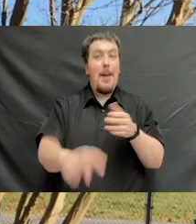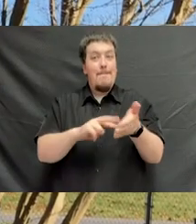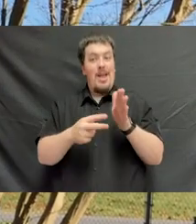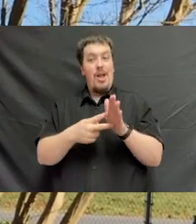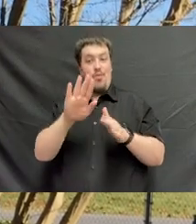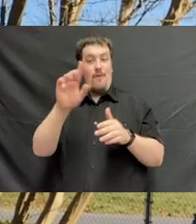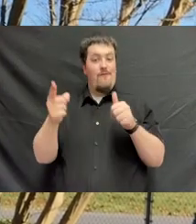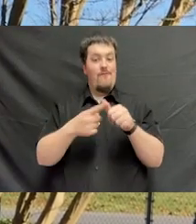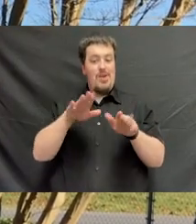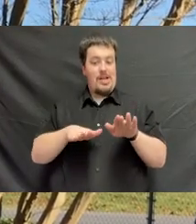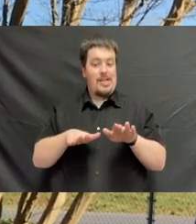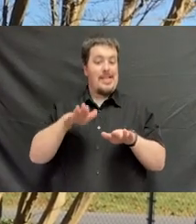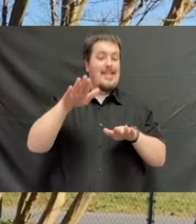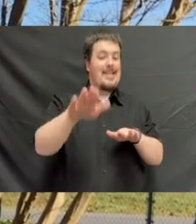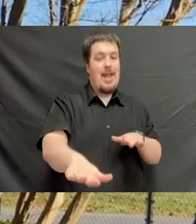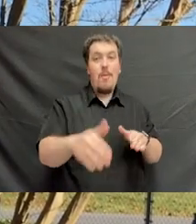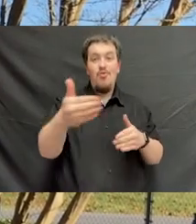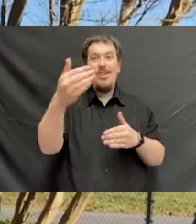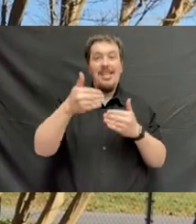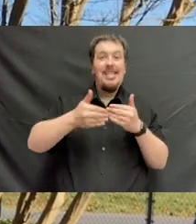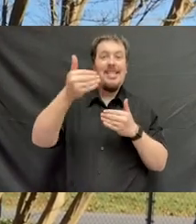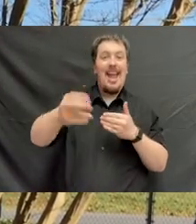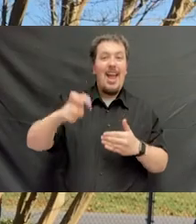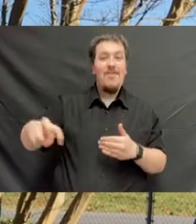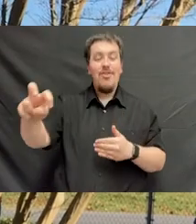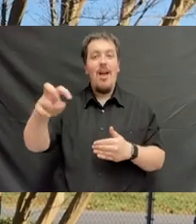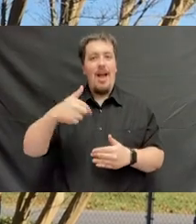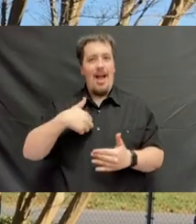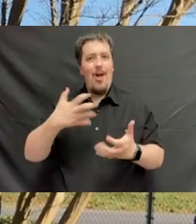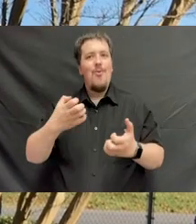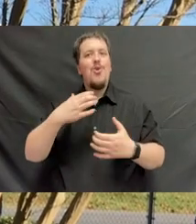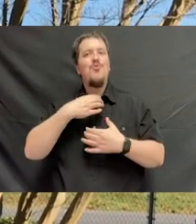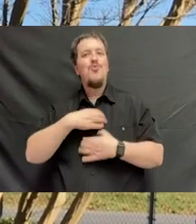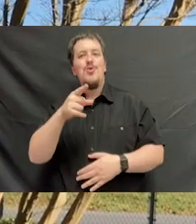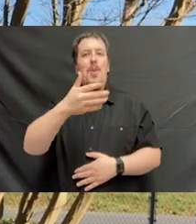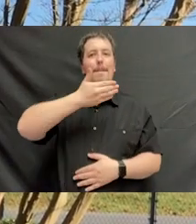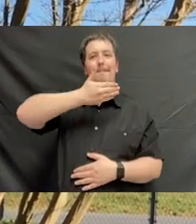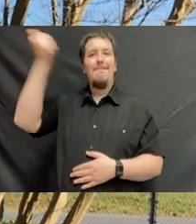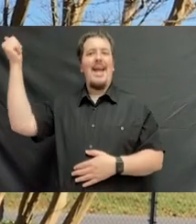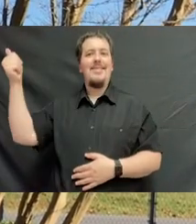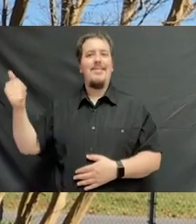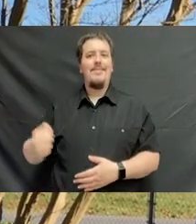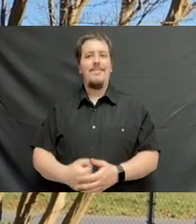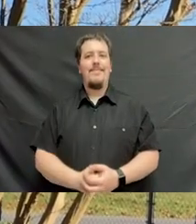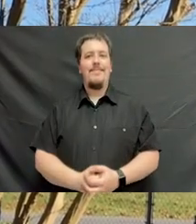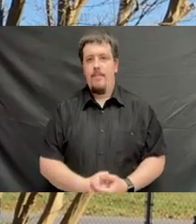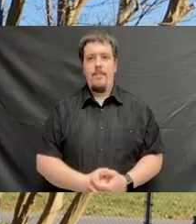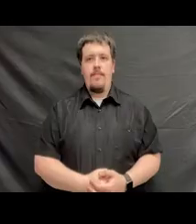So as you take the first step in your next adventure, I want to wish you the best.